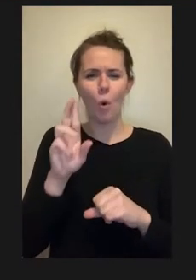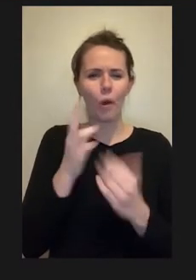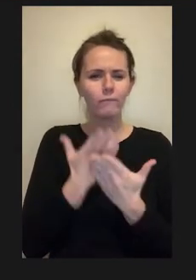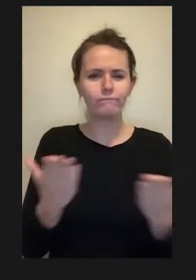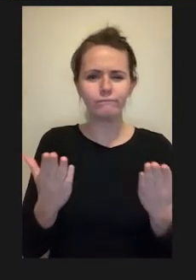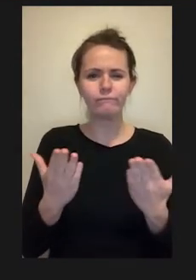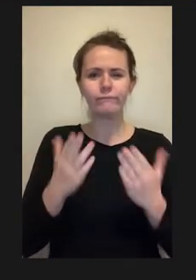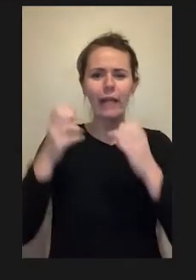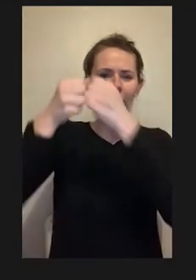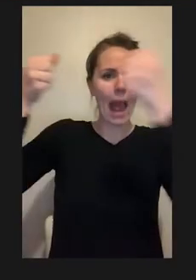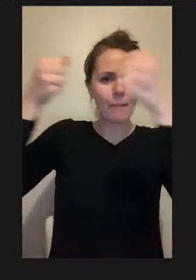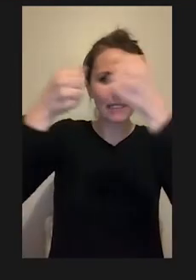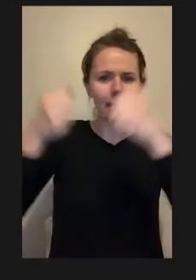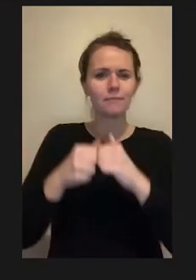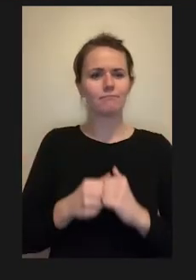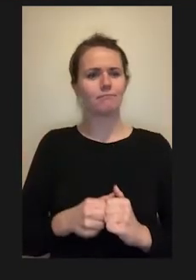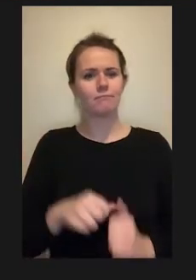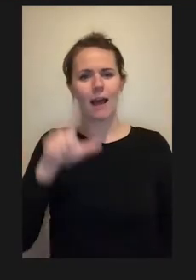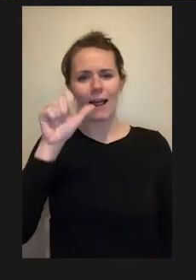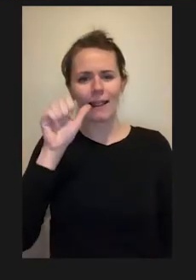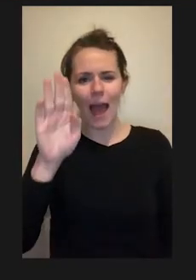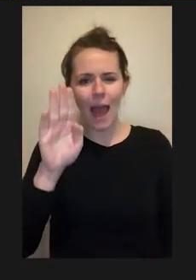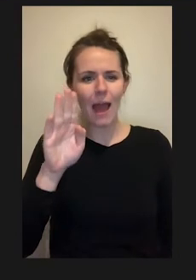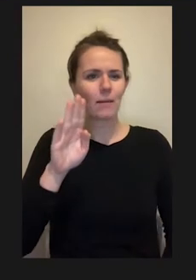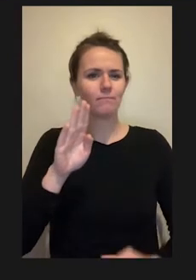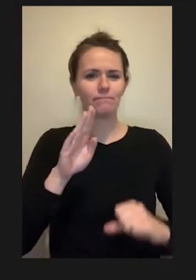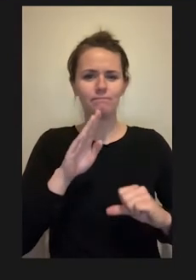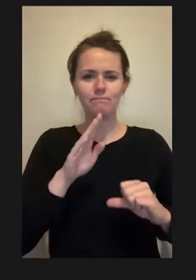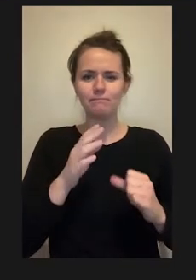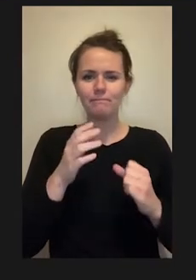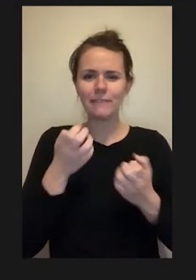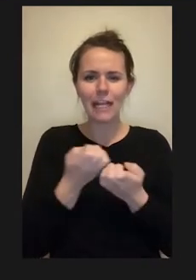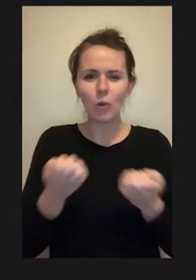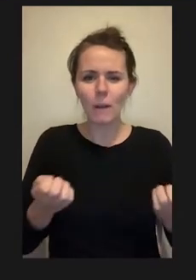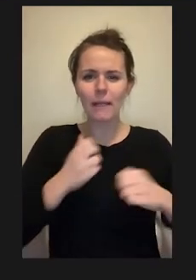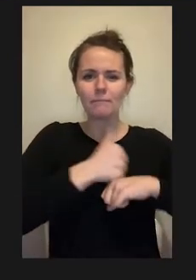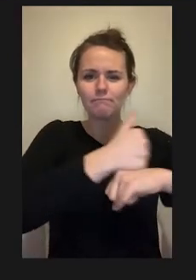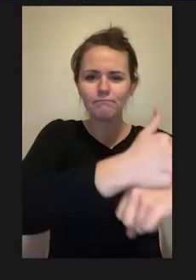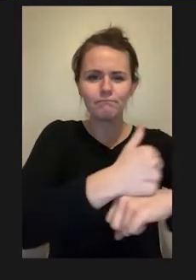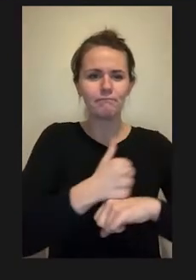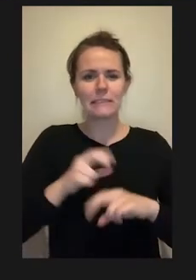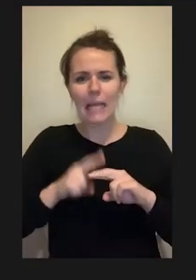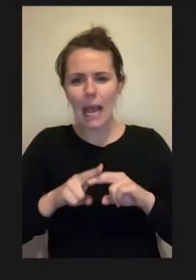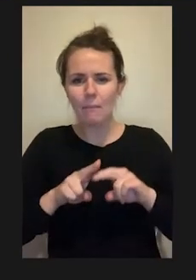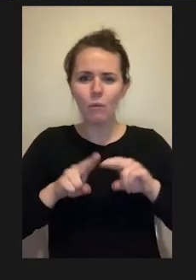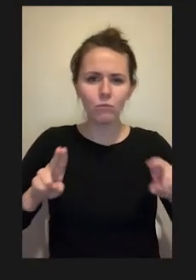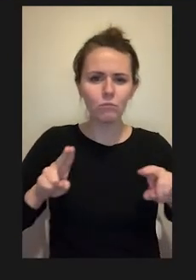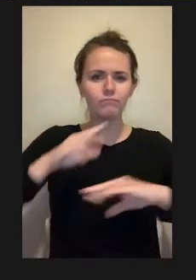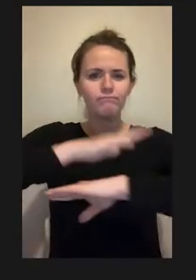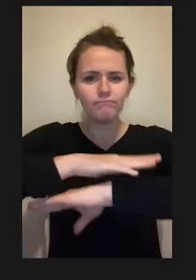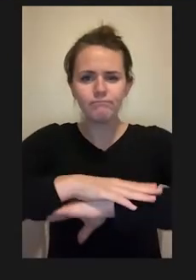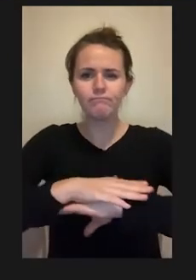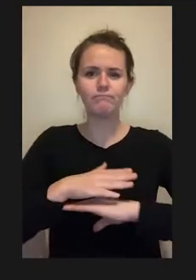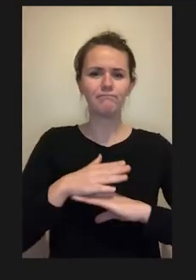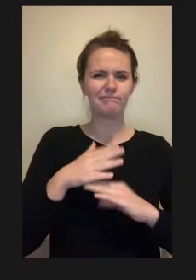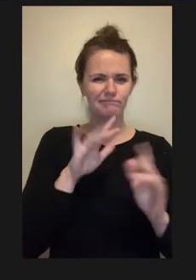lab benches, and a variety of scientific instruments for different life sciences and